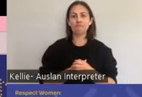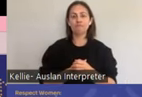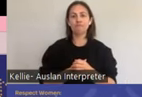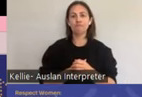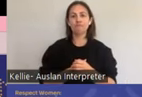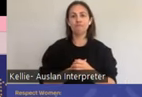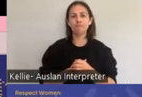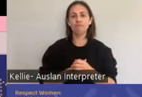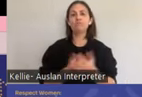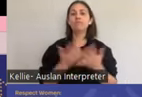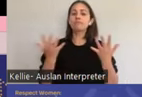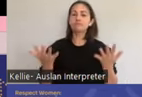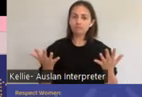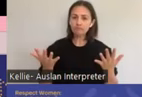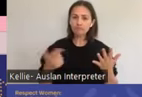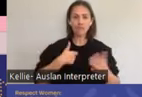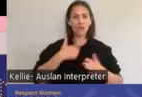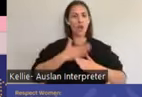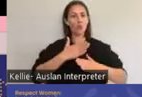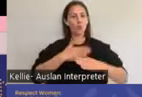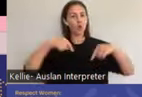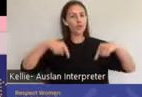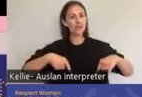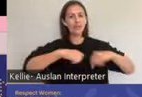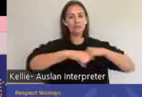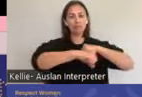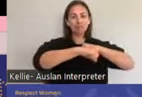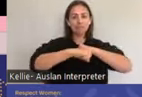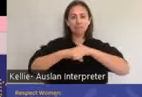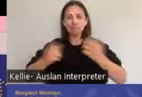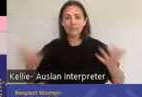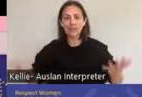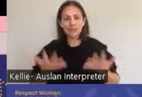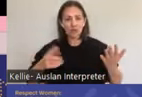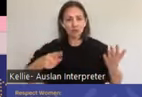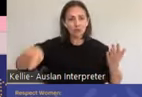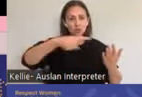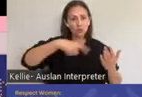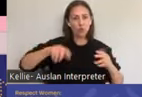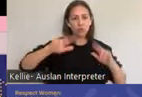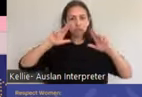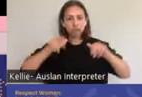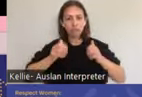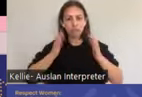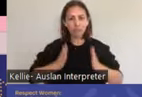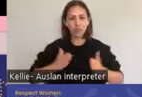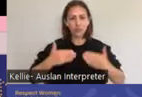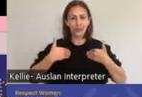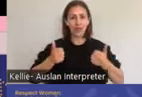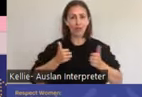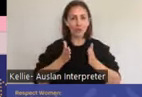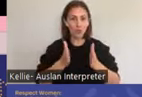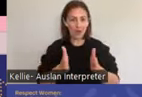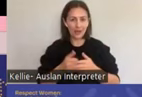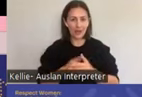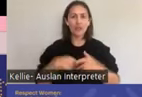As a health promotion organization, we work upstream within the space of primary prevention. We have a strategic focus on advancing gender equity,